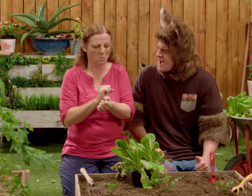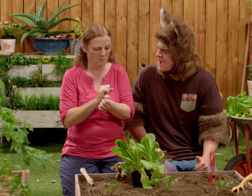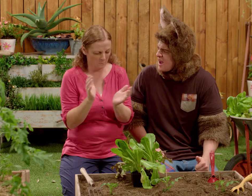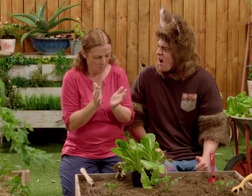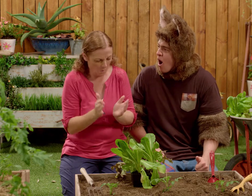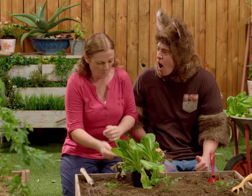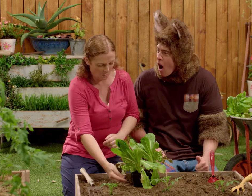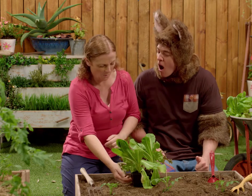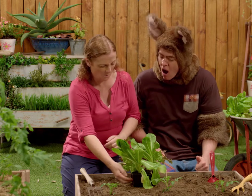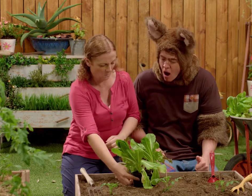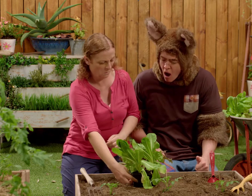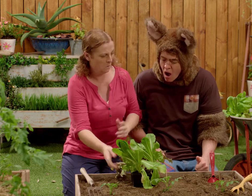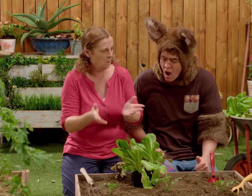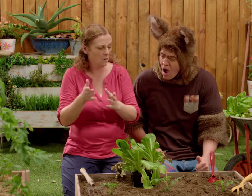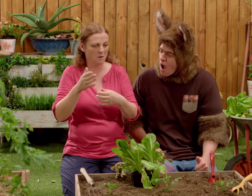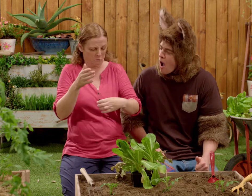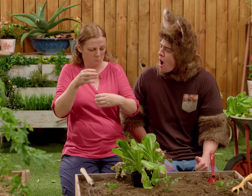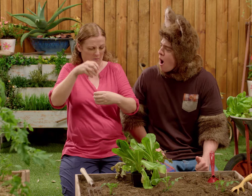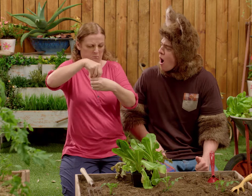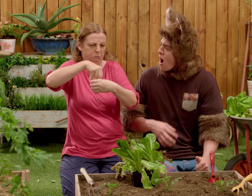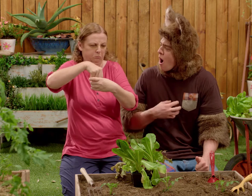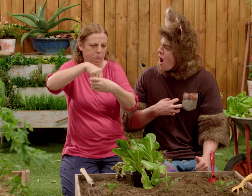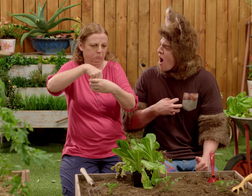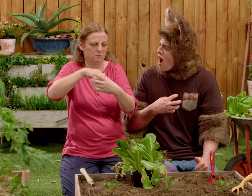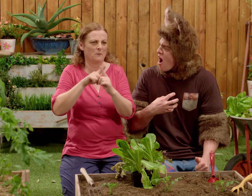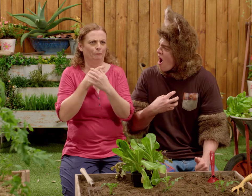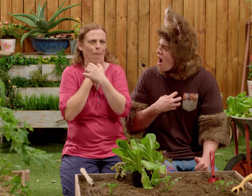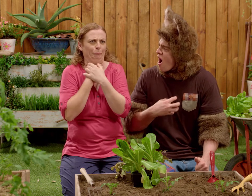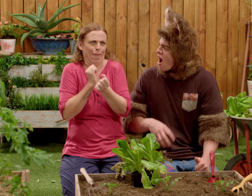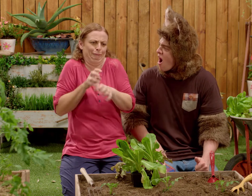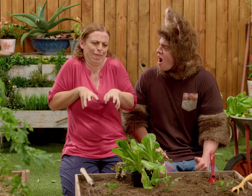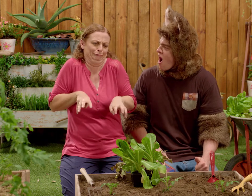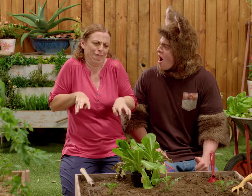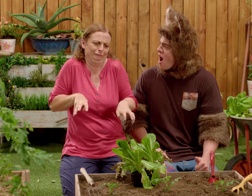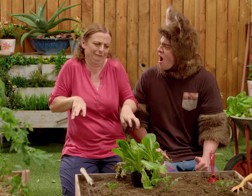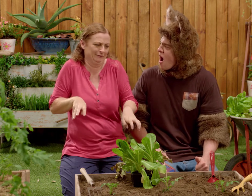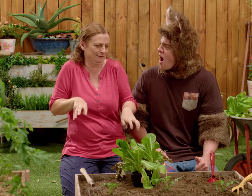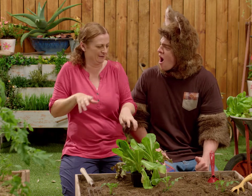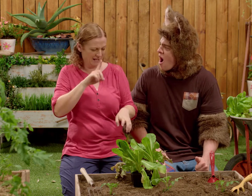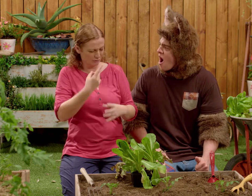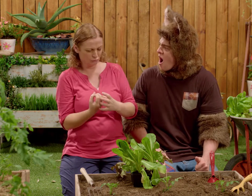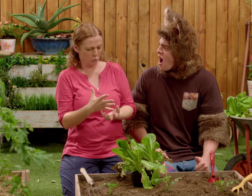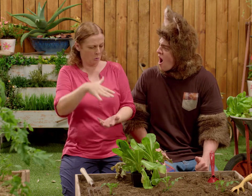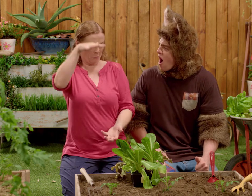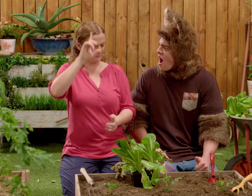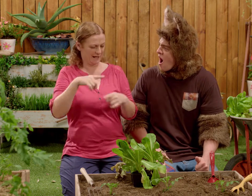because the pot is so small, they're getting stuck. And there's no room for them to grow.